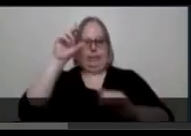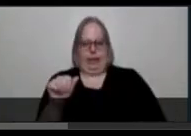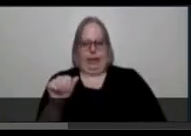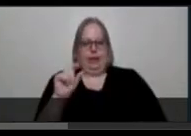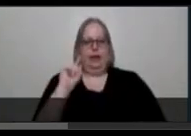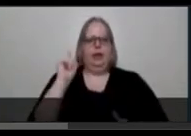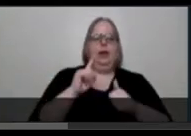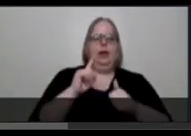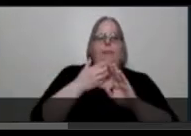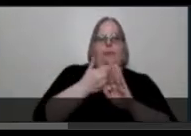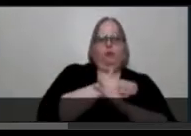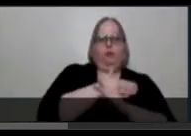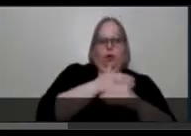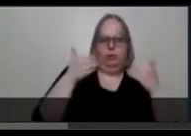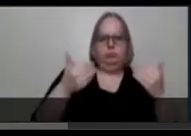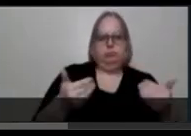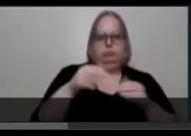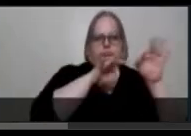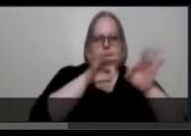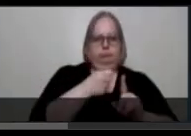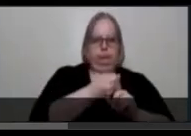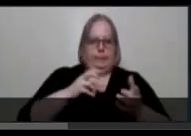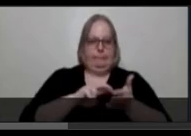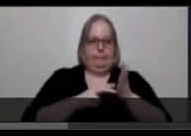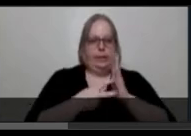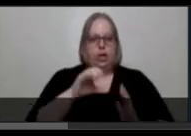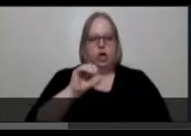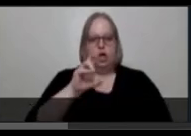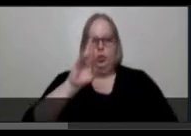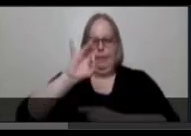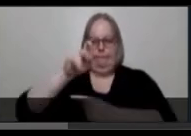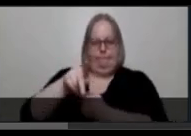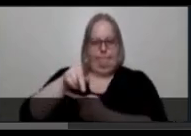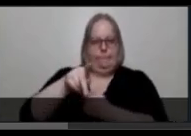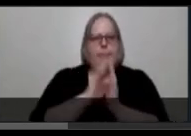“crip” used in this context. Borrowing from the book Feminist, Queer, Crip